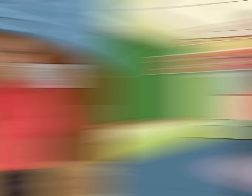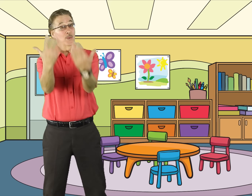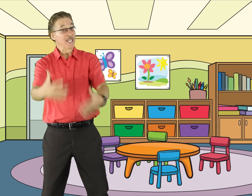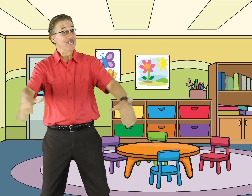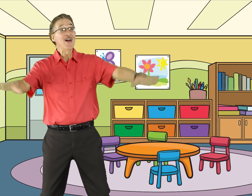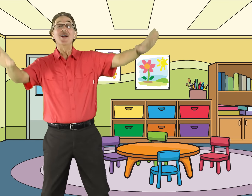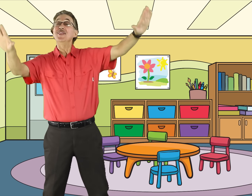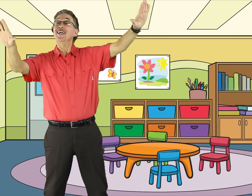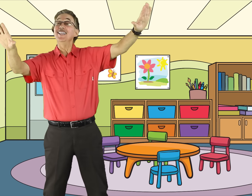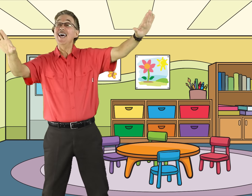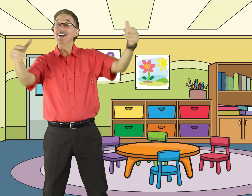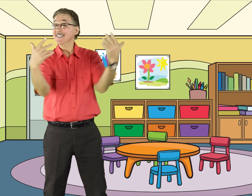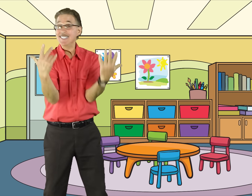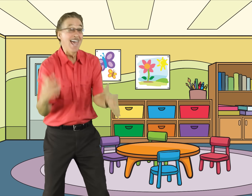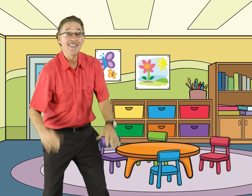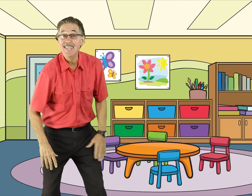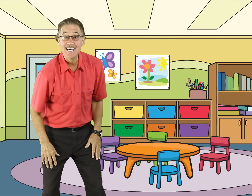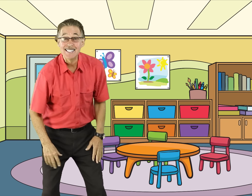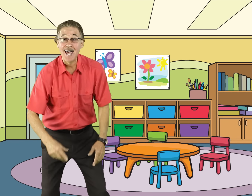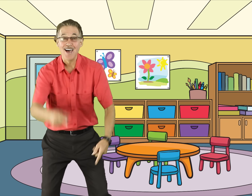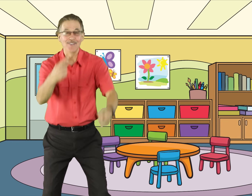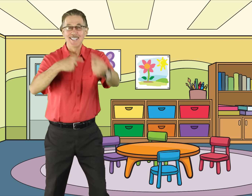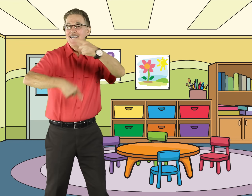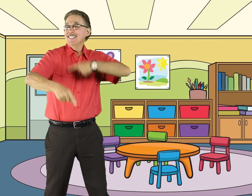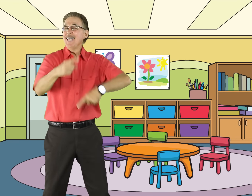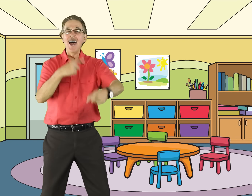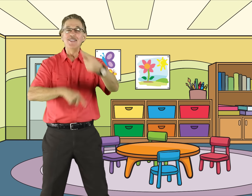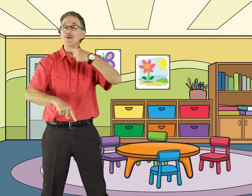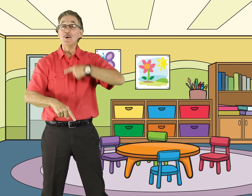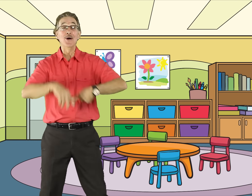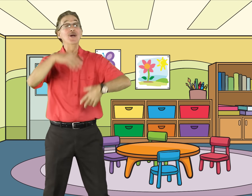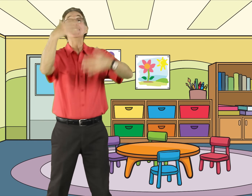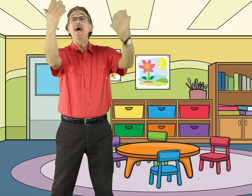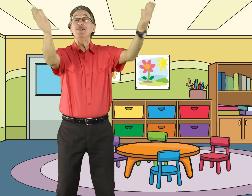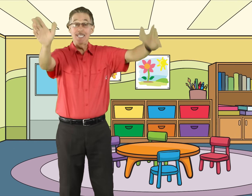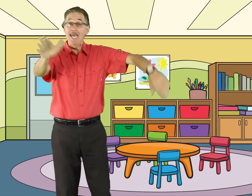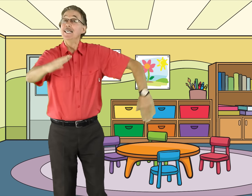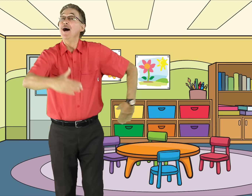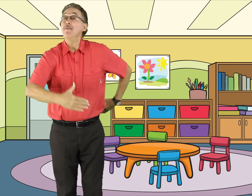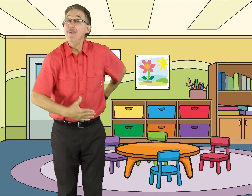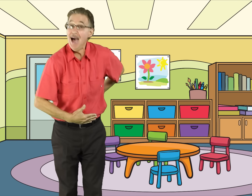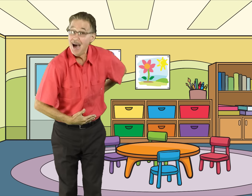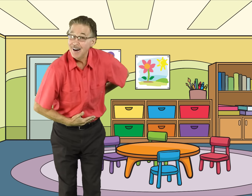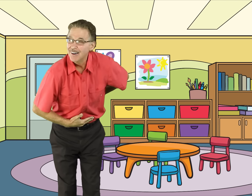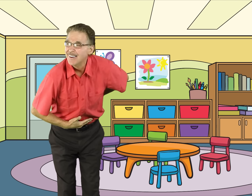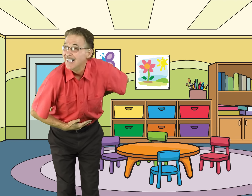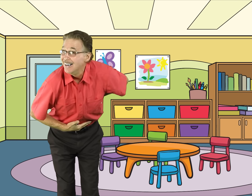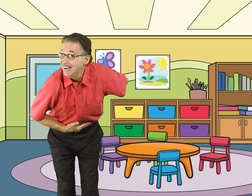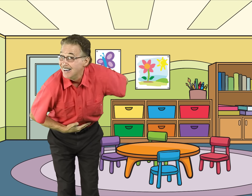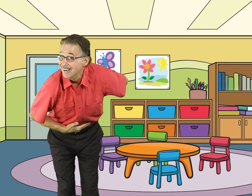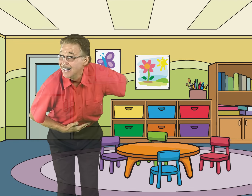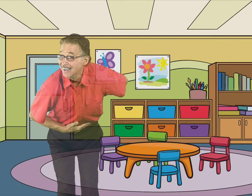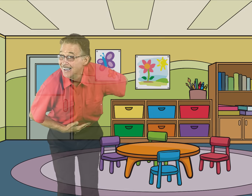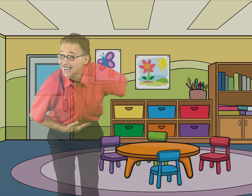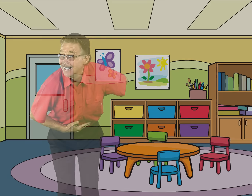We learned the letters and their sounds Signed the words Now take a bow!